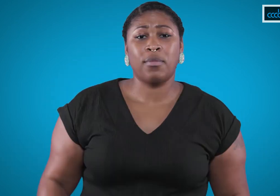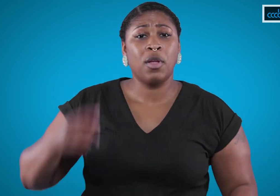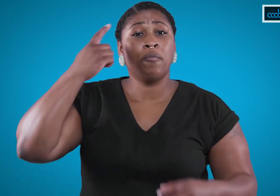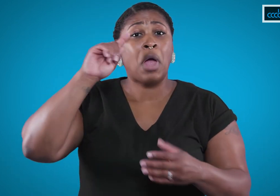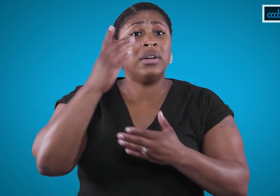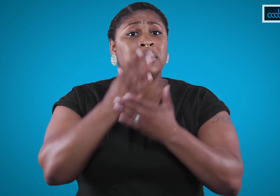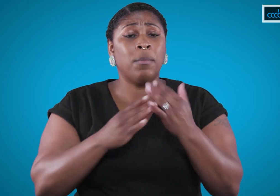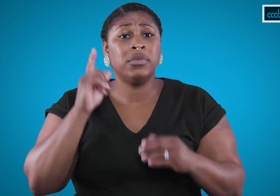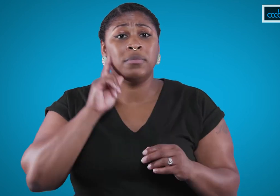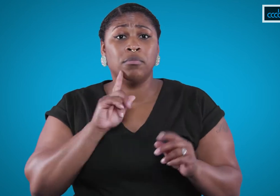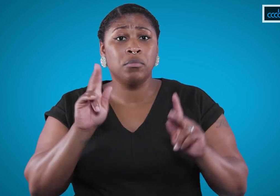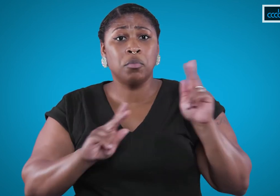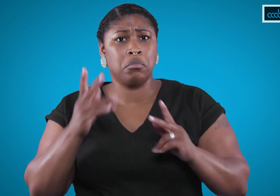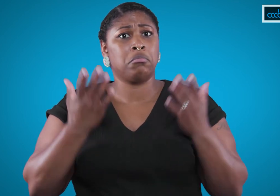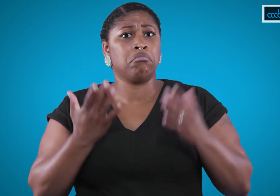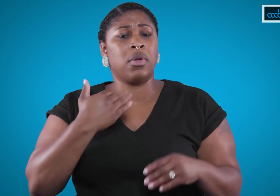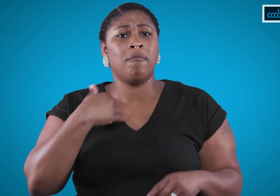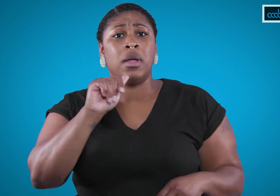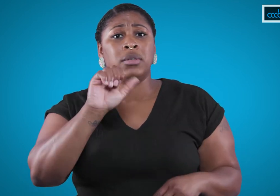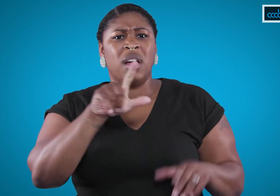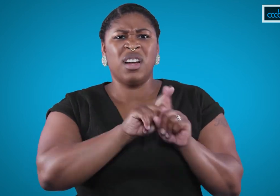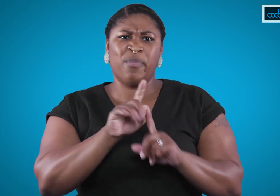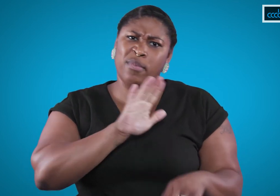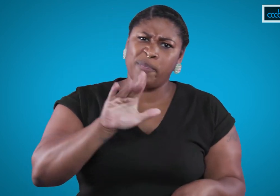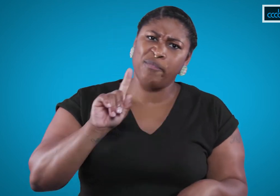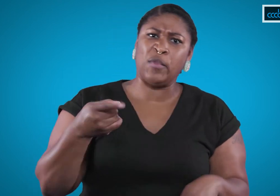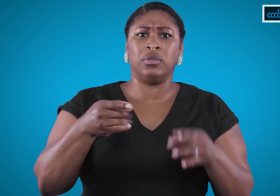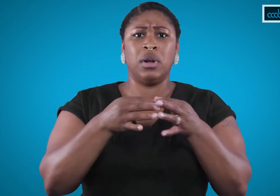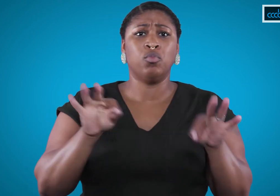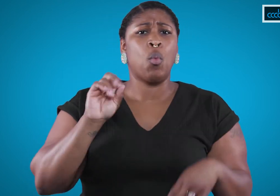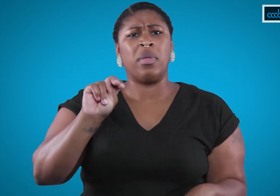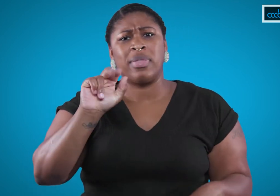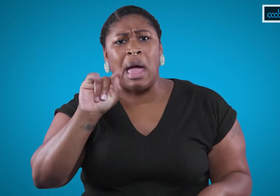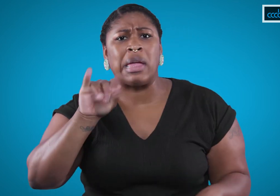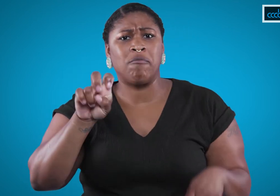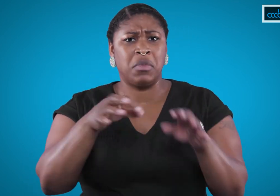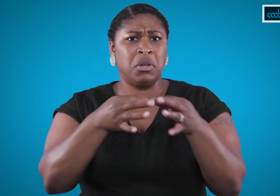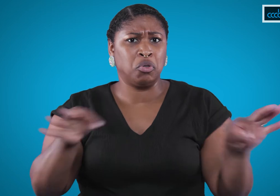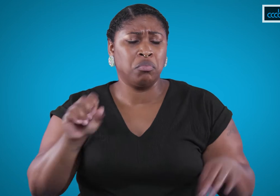For some Deaf people, ASL is their first language, their native language.